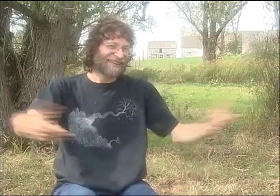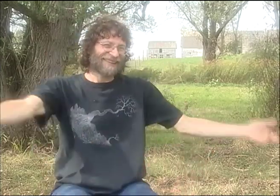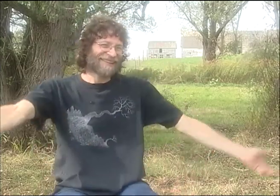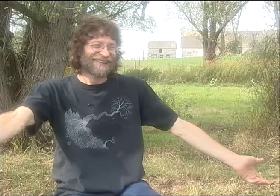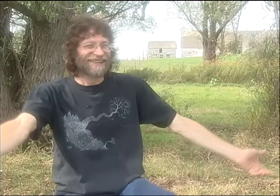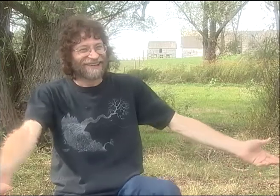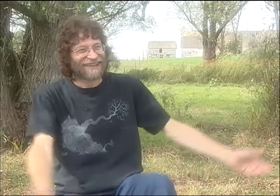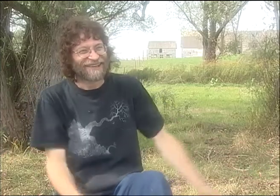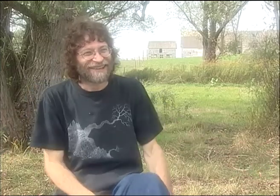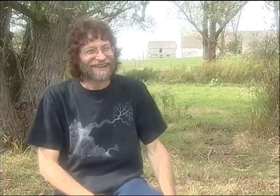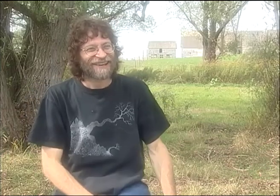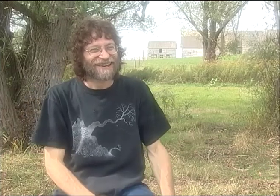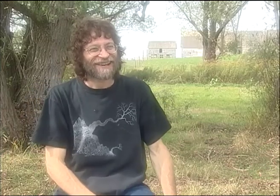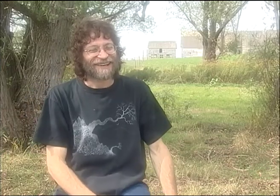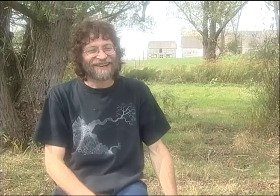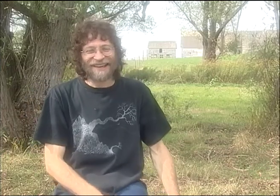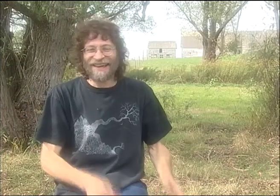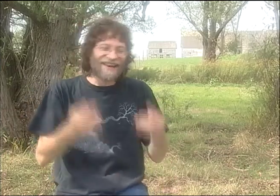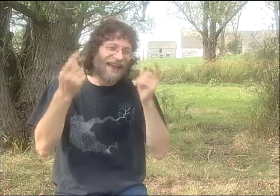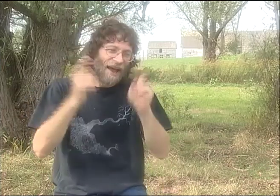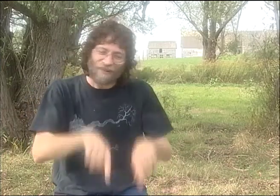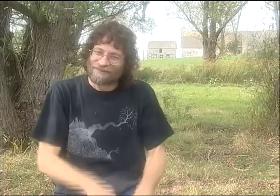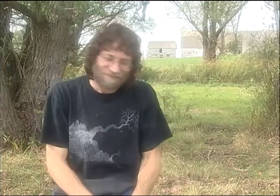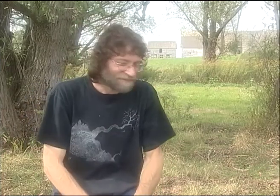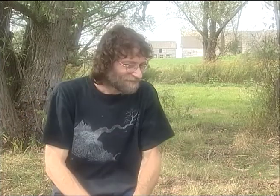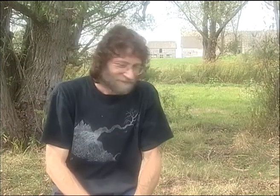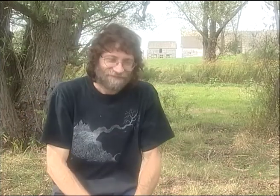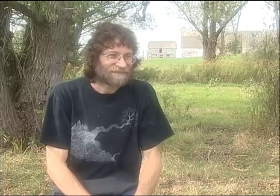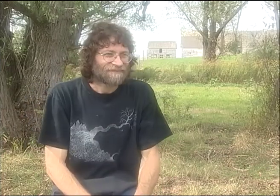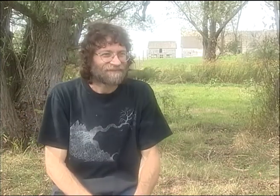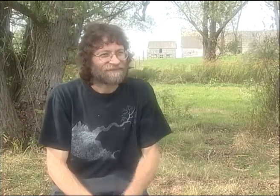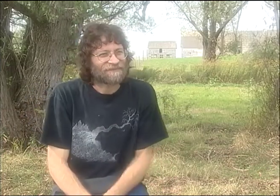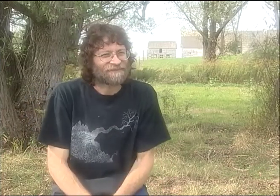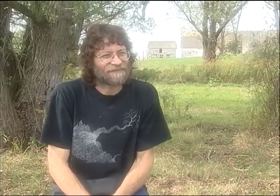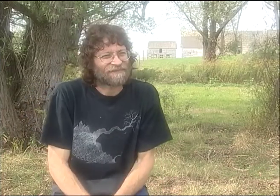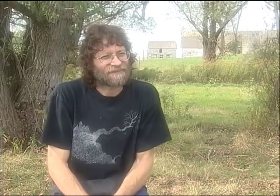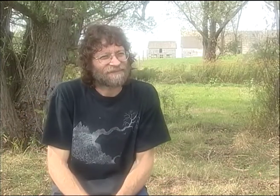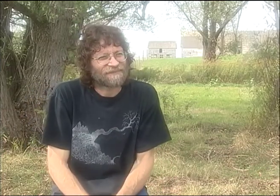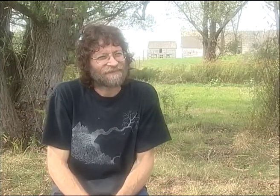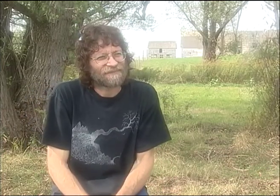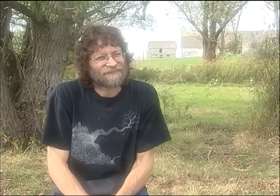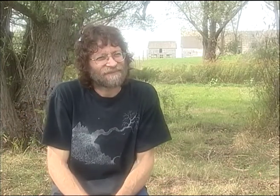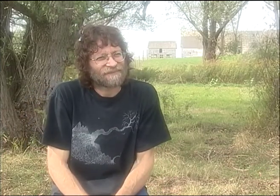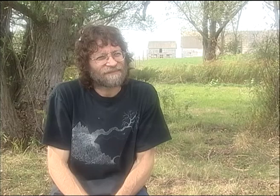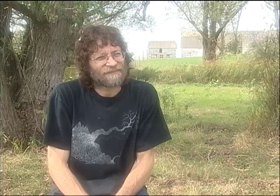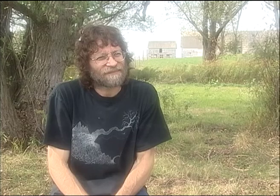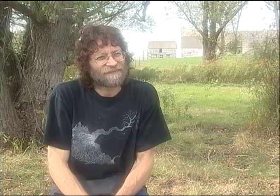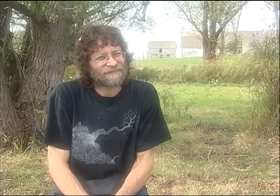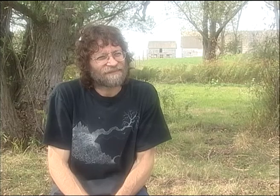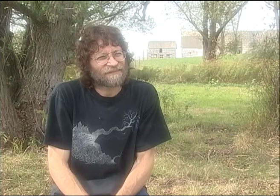AND THAT'S KIND OF WHAT HAPPENED. I JUST DECIDED TO GO WITH THE FLOW. THAT'S WHAT HAPPENED. I HAD TO SEE WHERE IT WOULD LEAD.